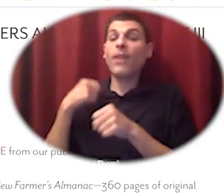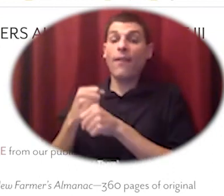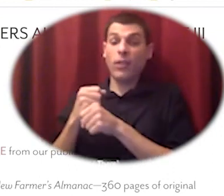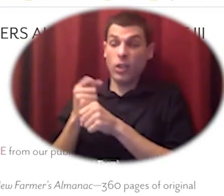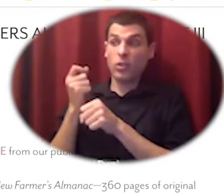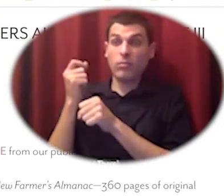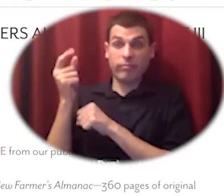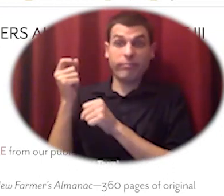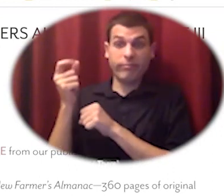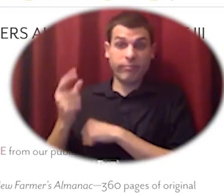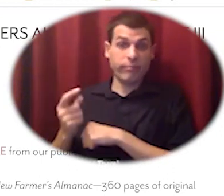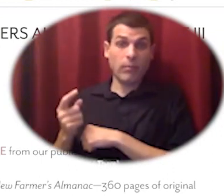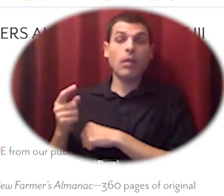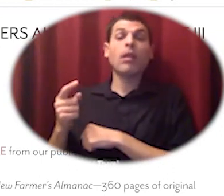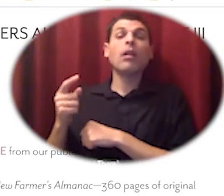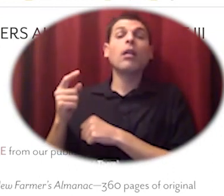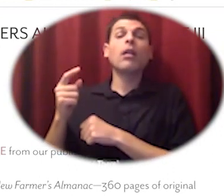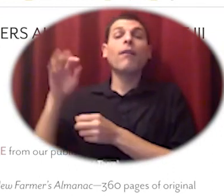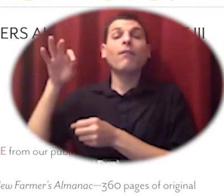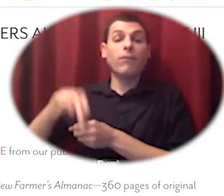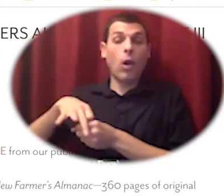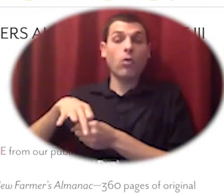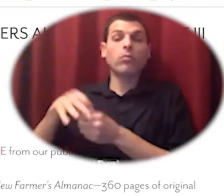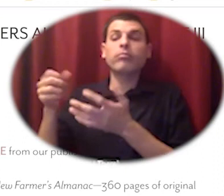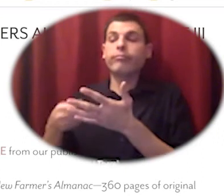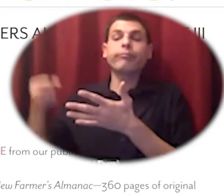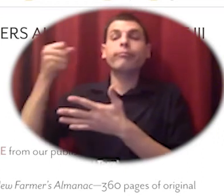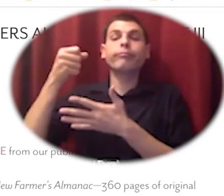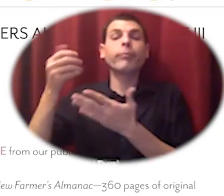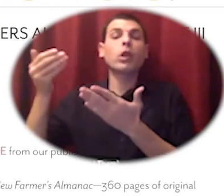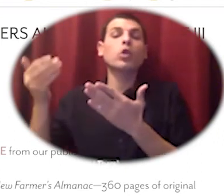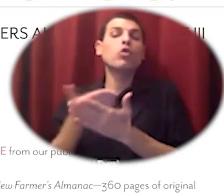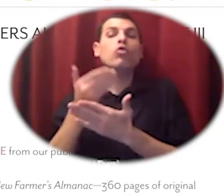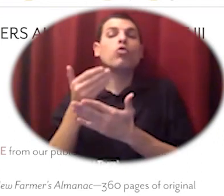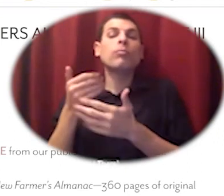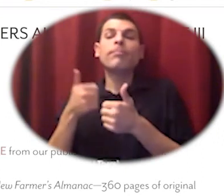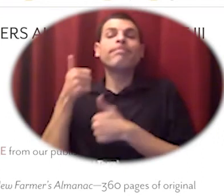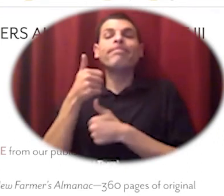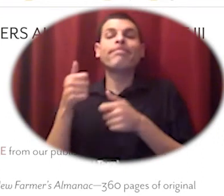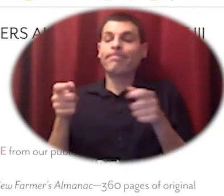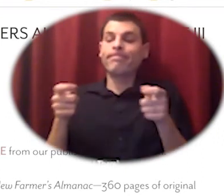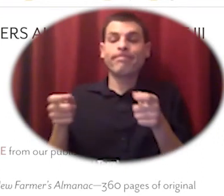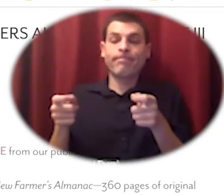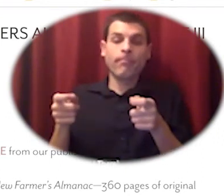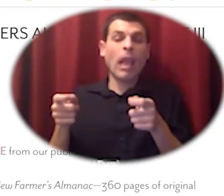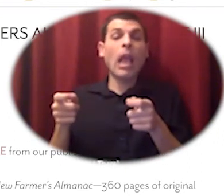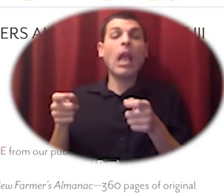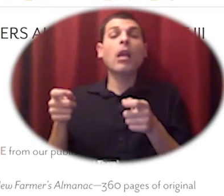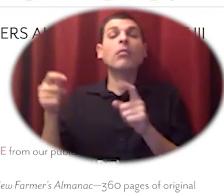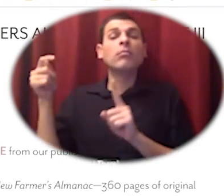like a president or chief executive is in charge of making sure that all the members are